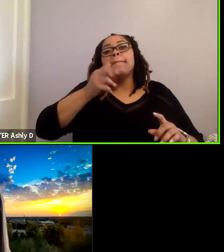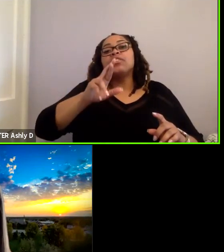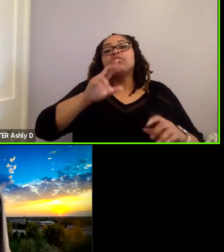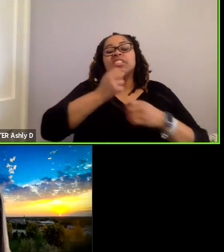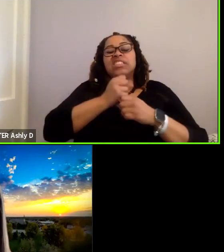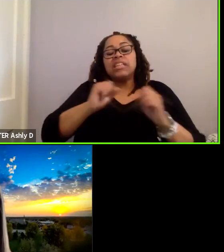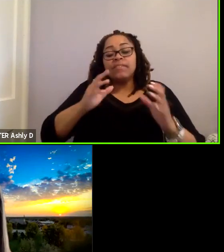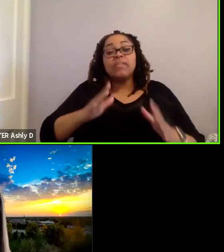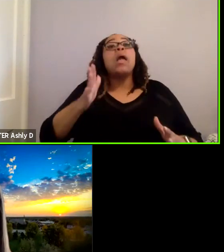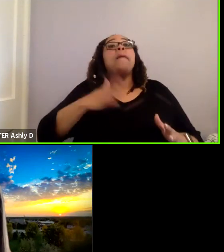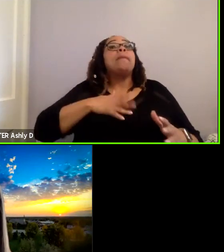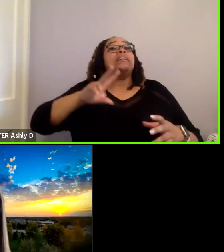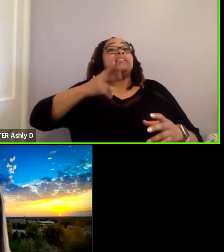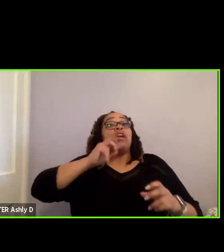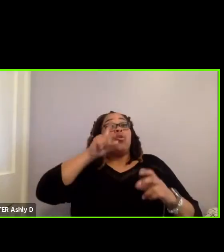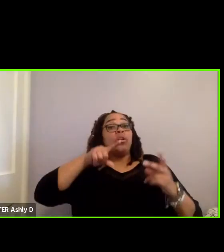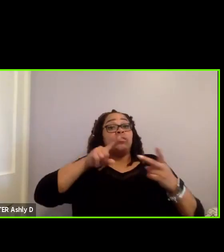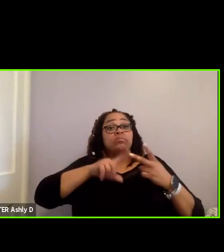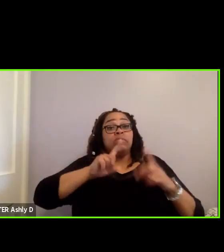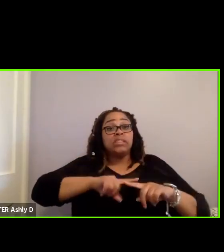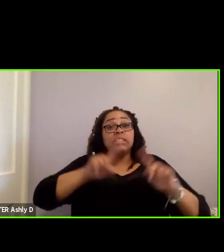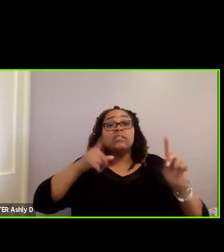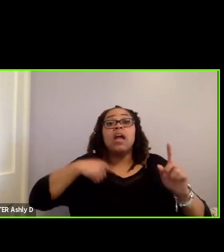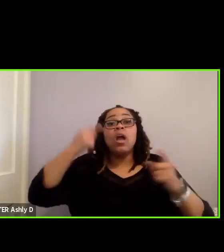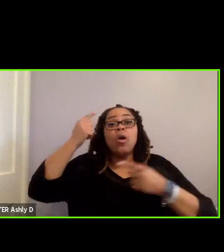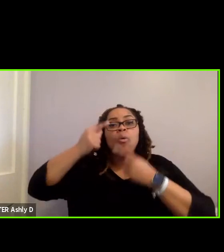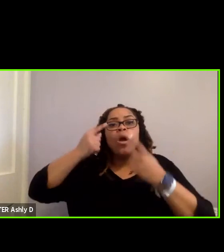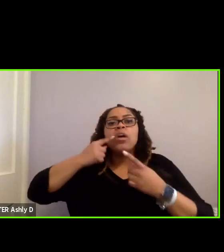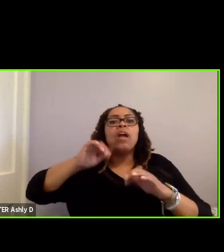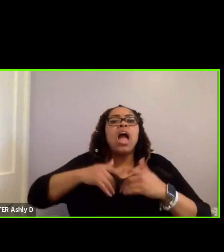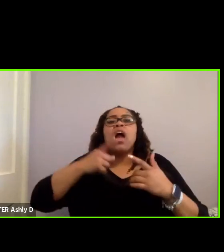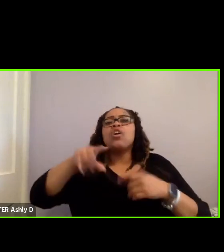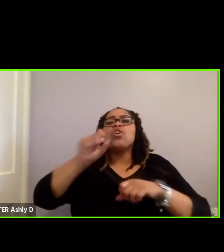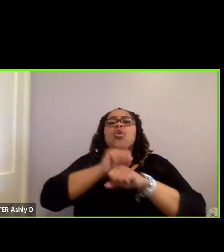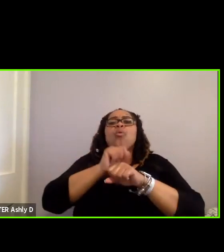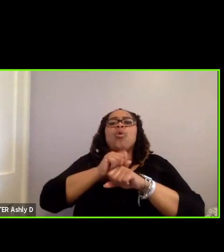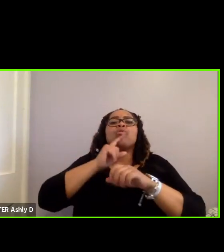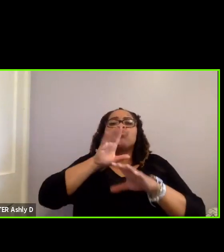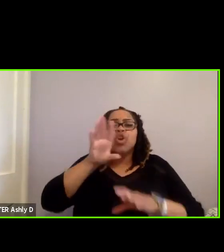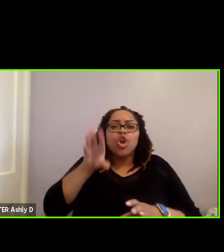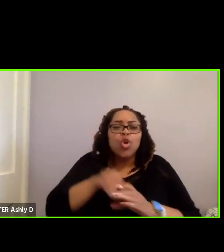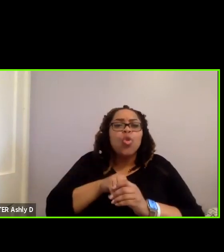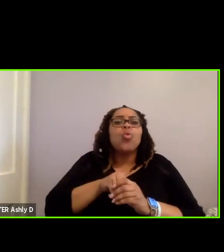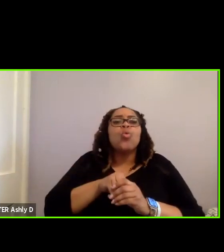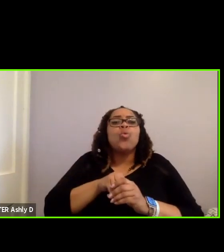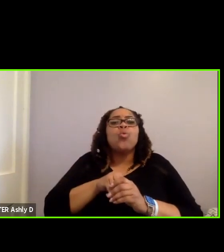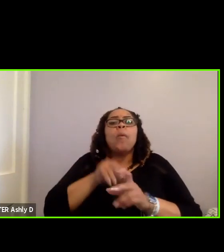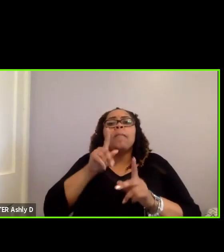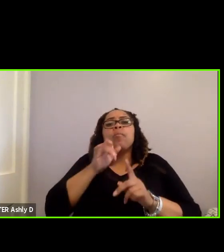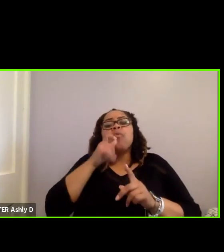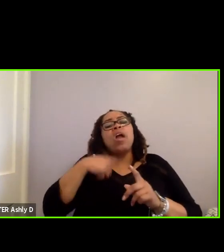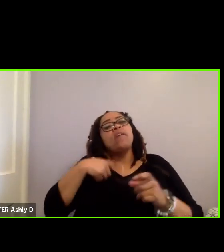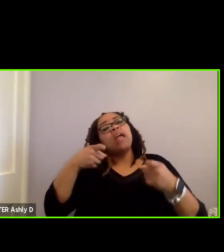is very different. I am wondering how are you working to include people who have electromagnetic